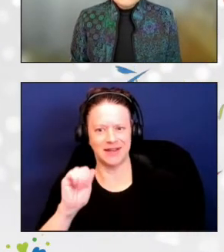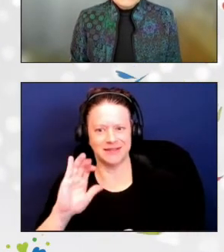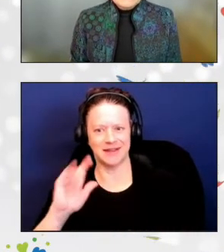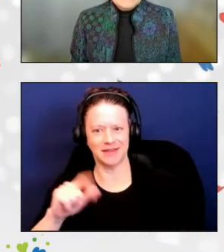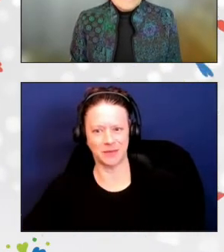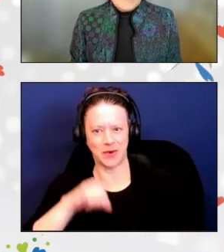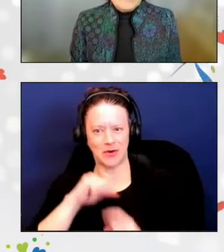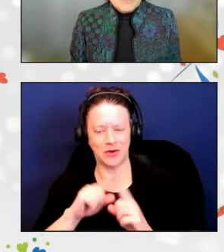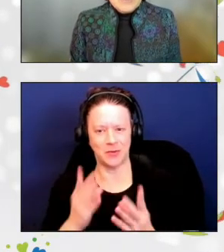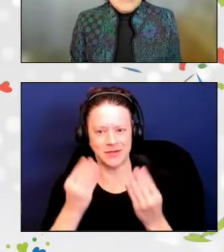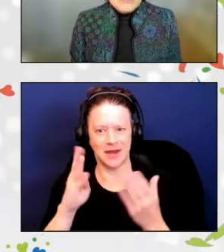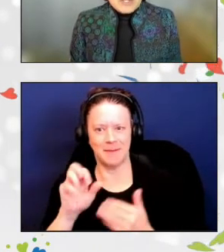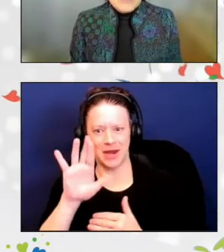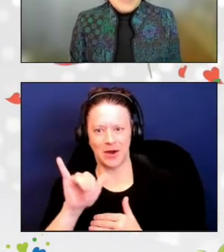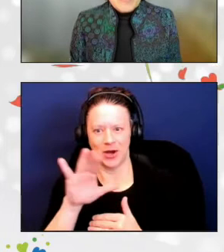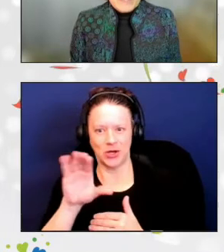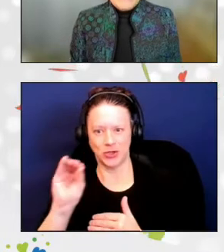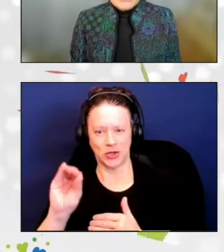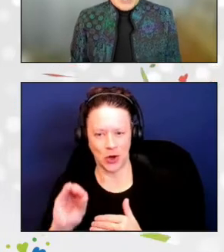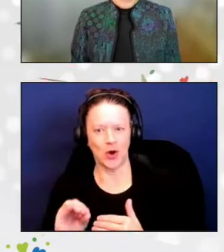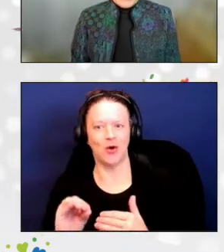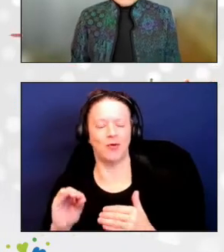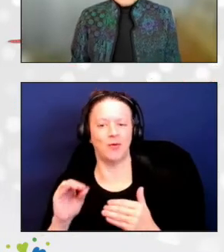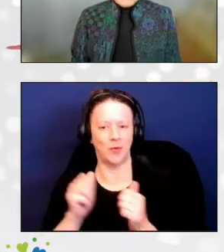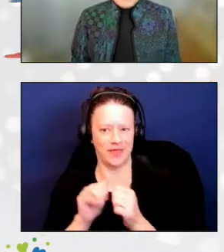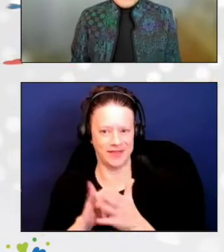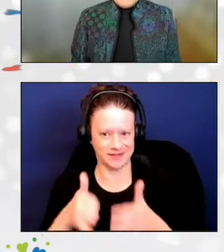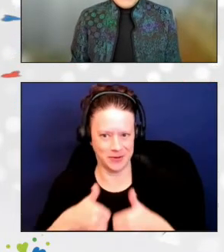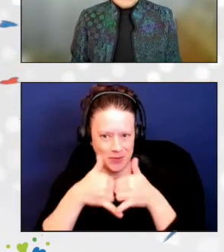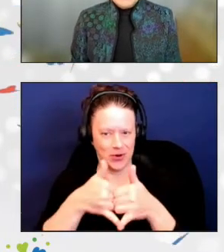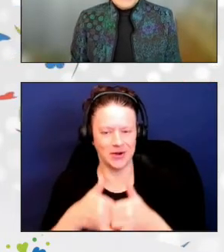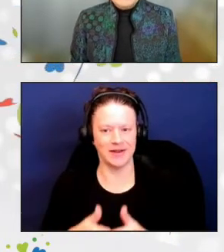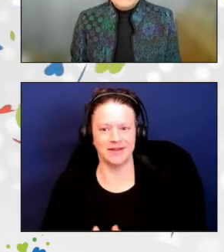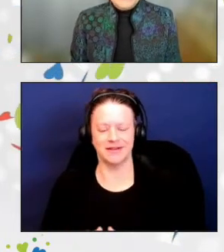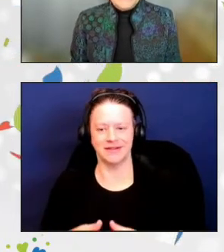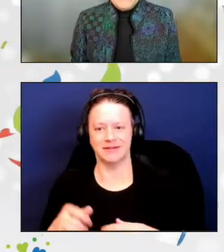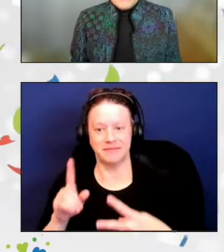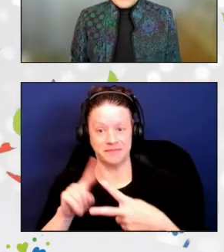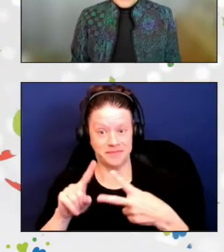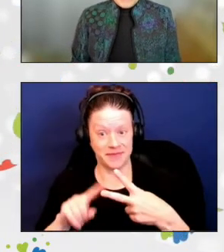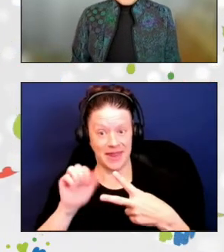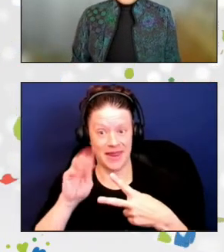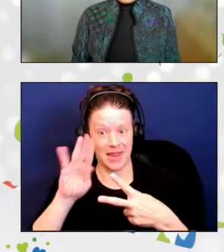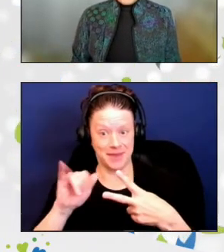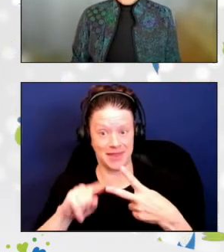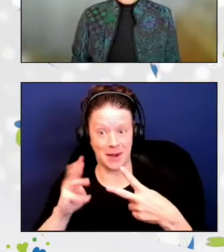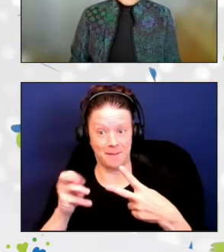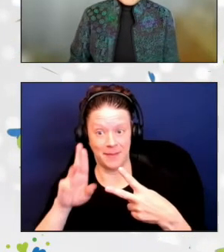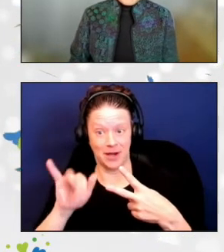Let's give our Local Service Provider Champions, Amy and Mary Jo, a round of applause.